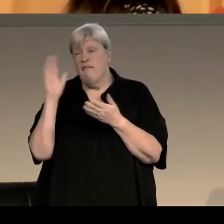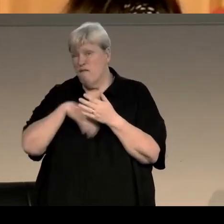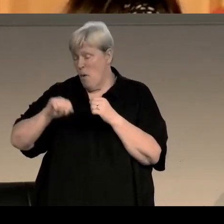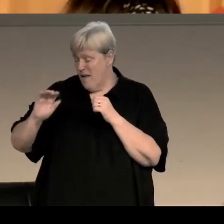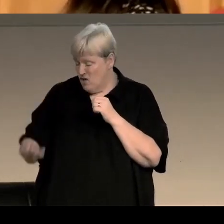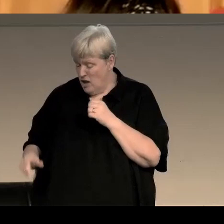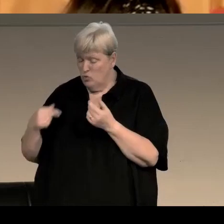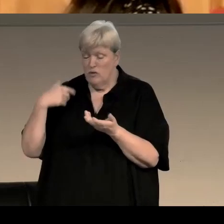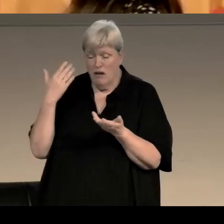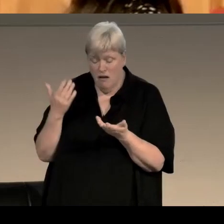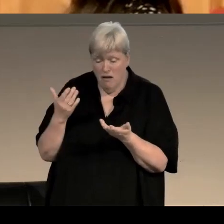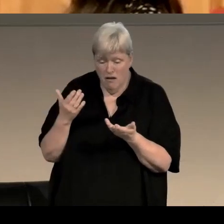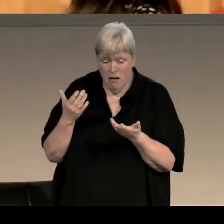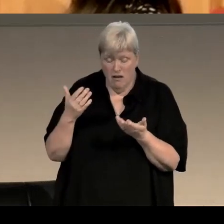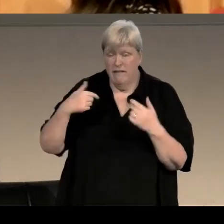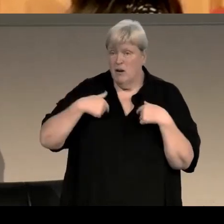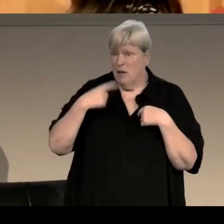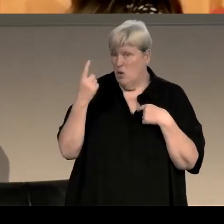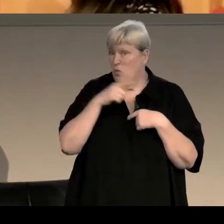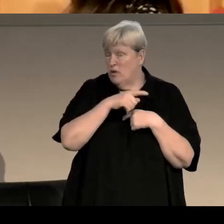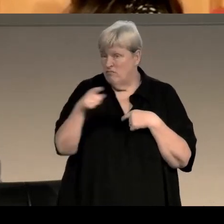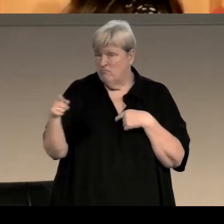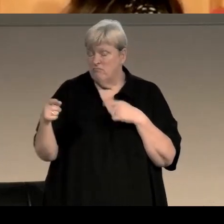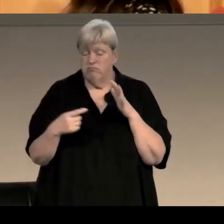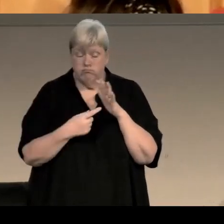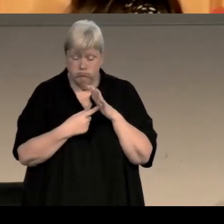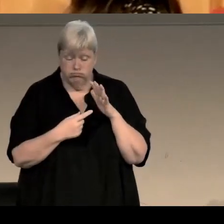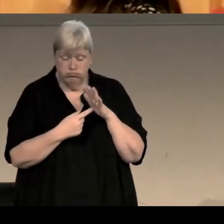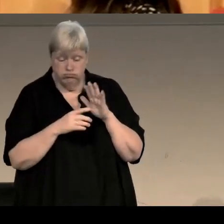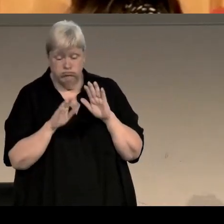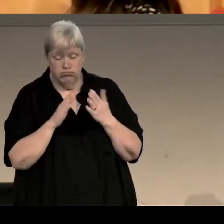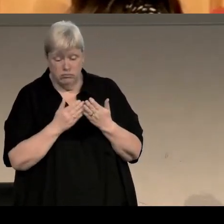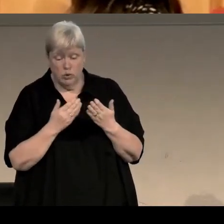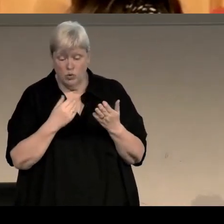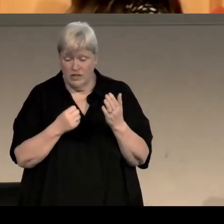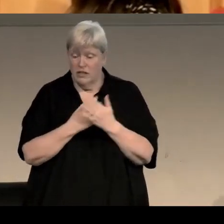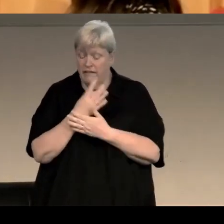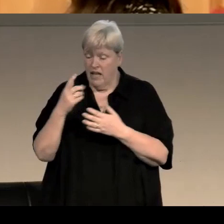I think, and for me one of those books, one of those key books that sort of developed me as a writer